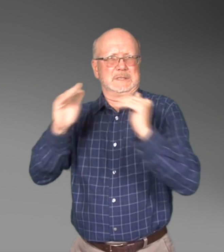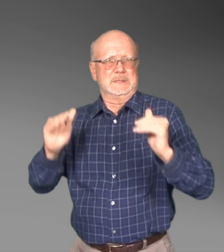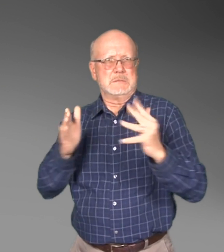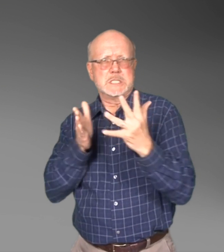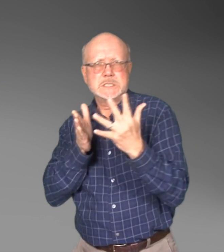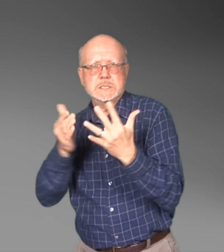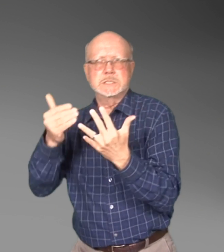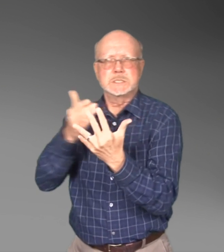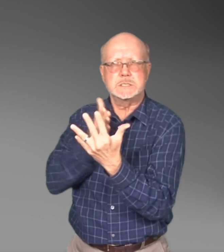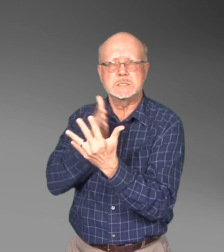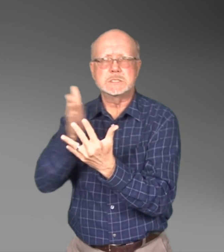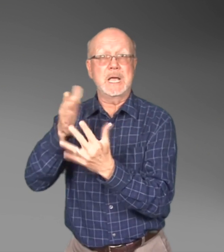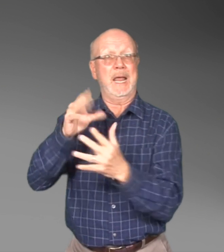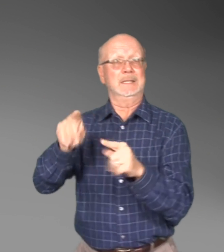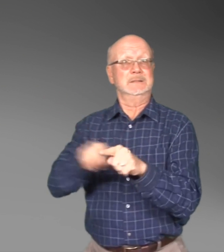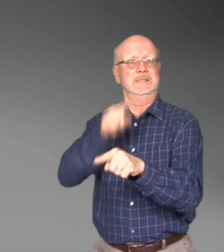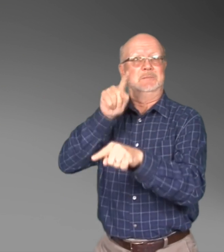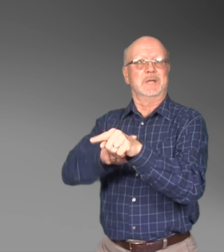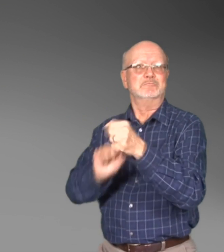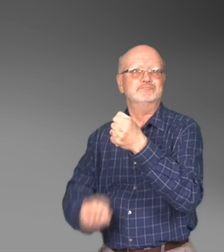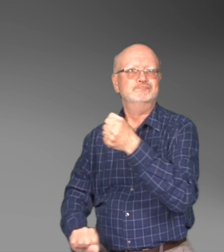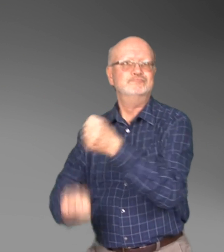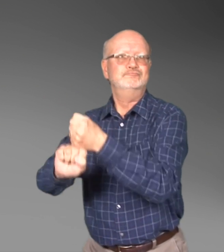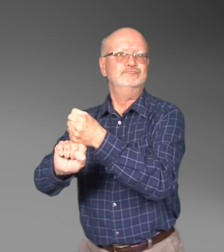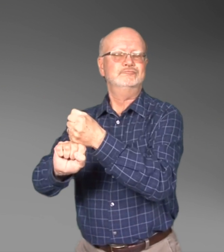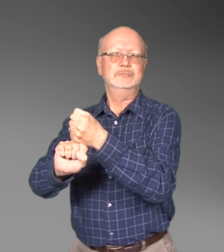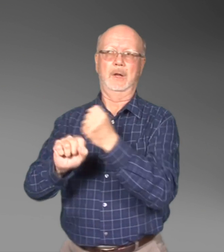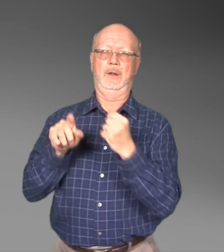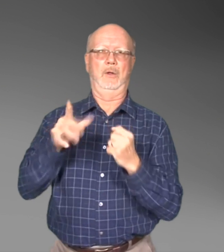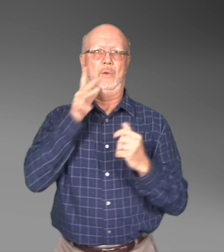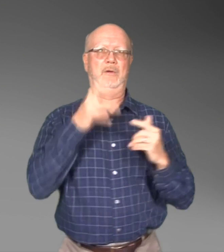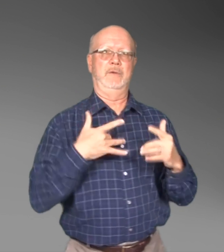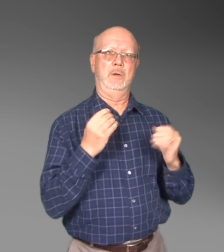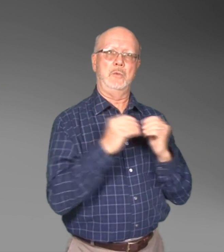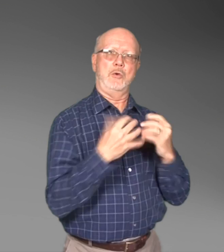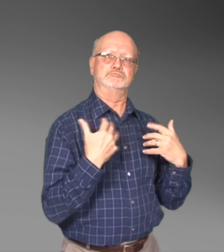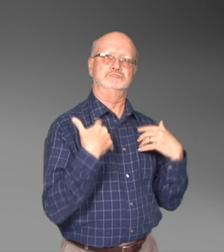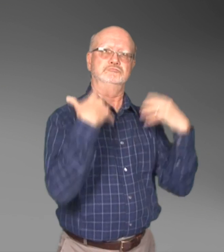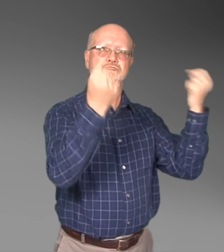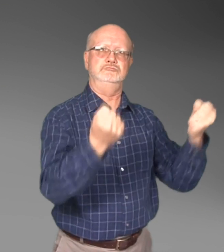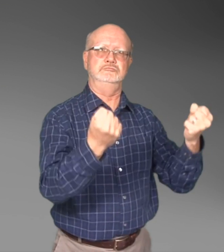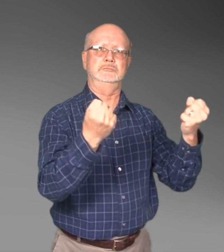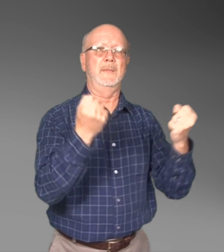It is important to facilitate the consumer's understanding of how to navigate the system